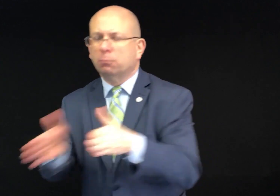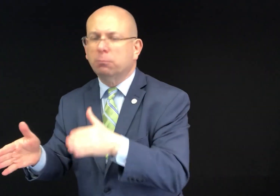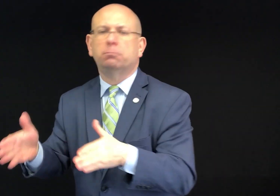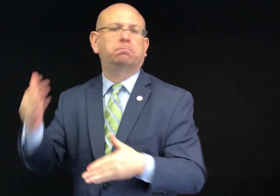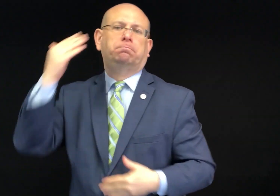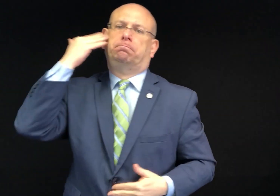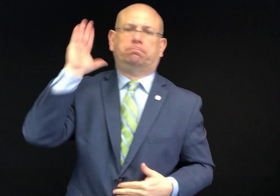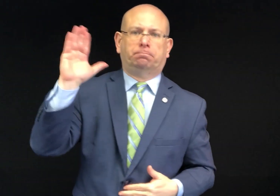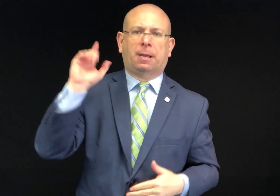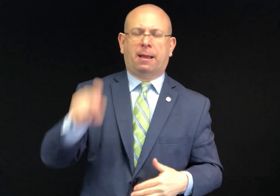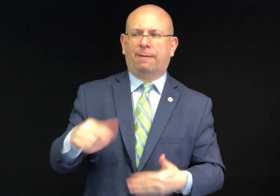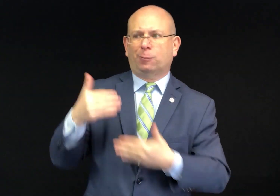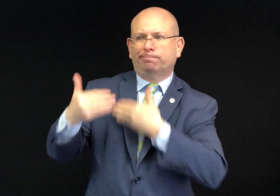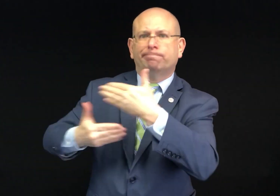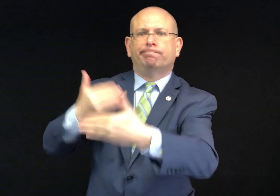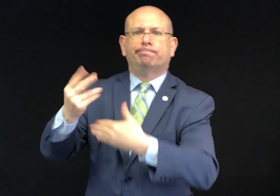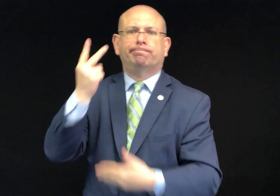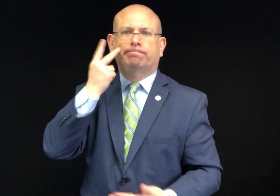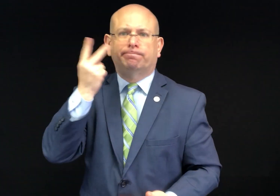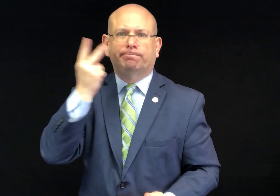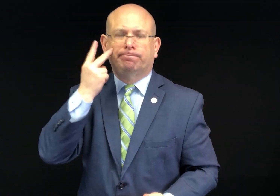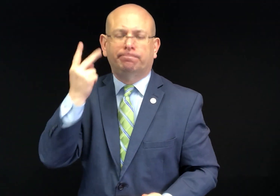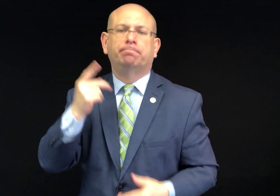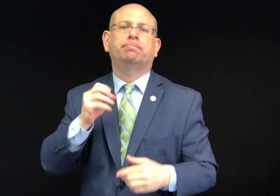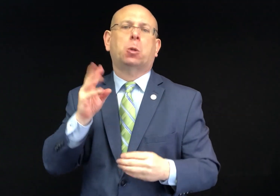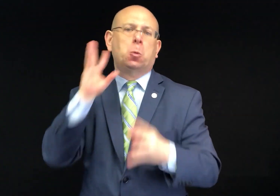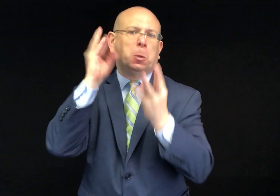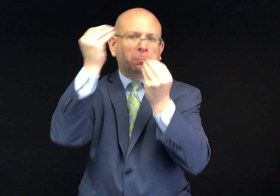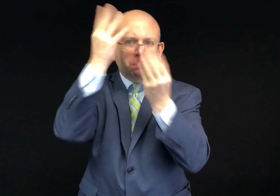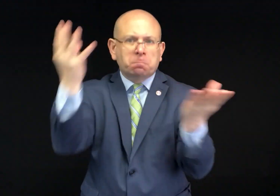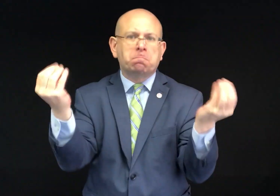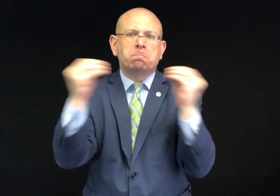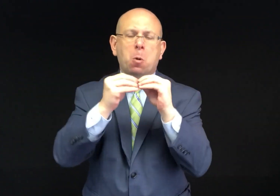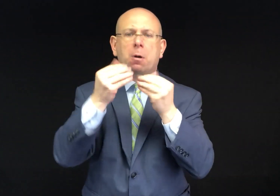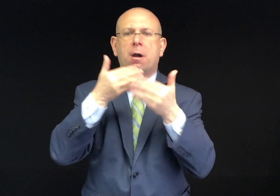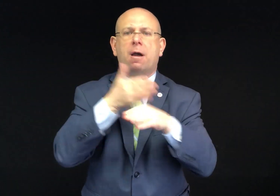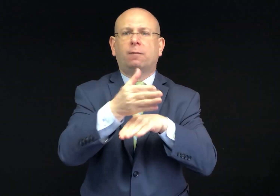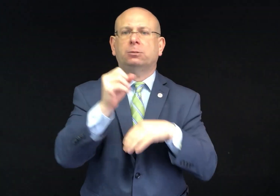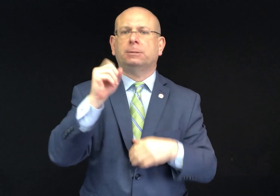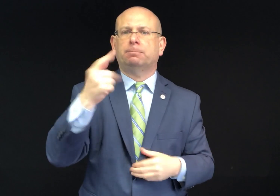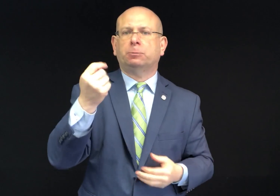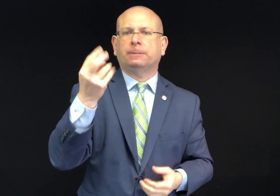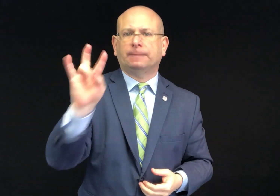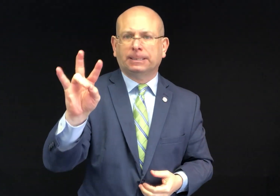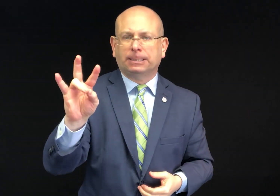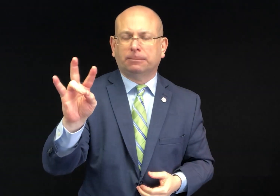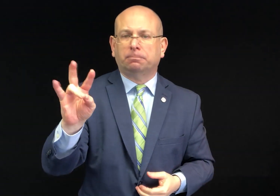We are not sure how they will respond and have to follow this through. We will share an update after September 17th.